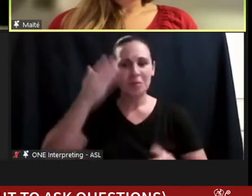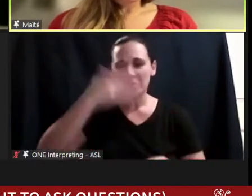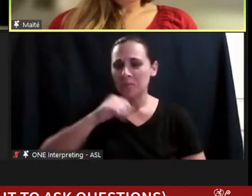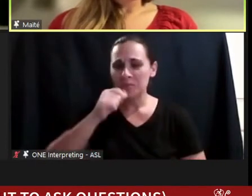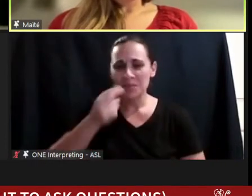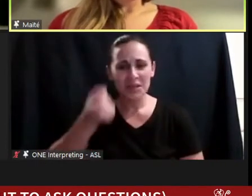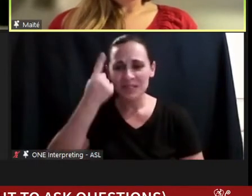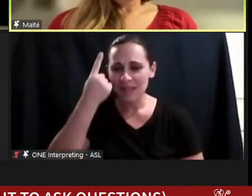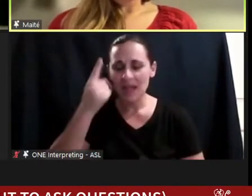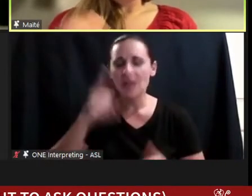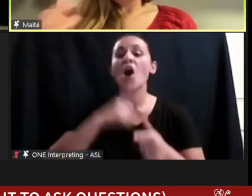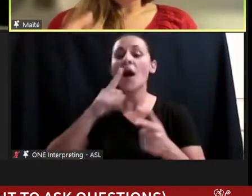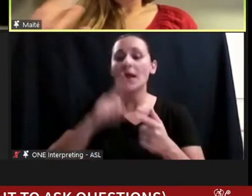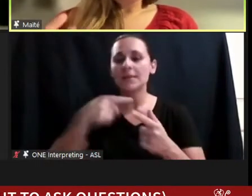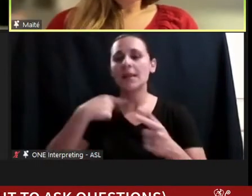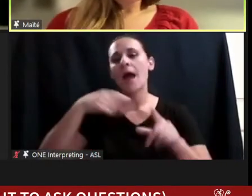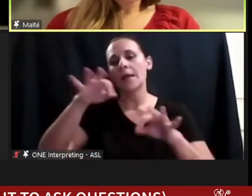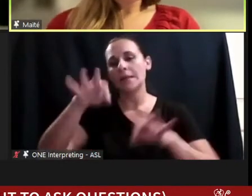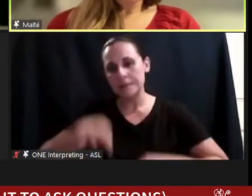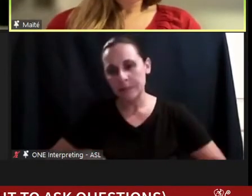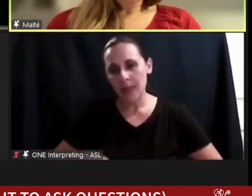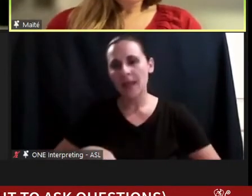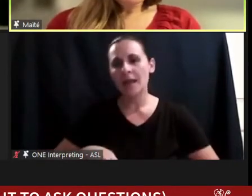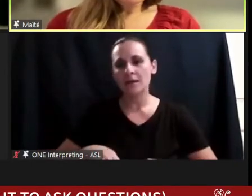and I don't think that that the – I do think that that awareness is growing quite a bit, and there